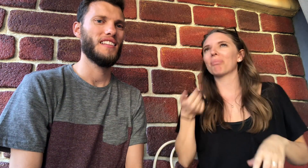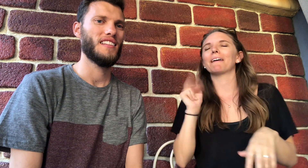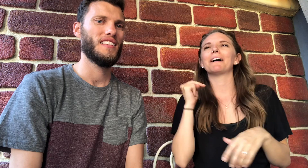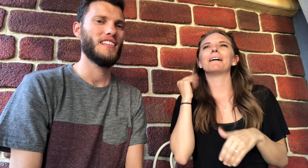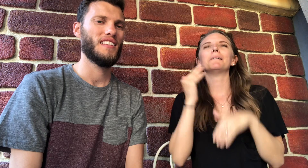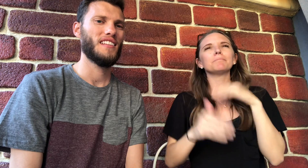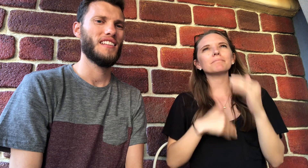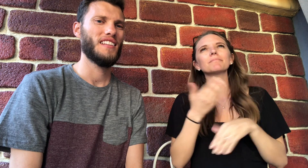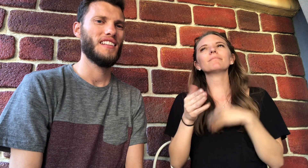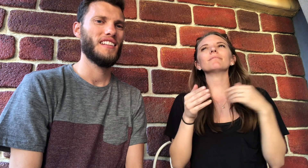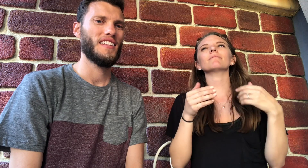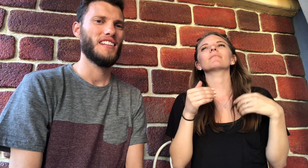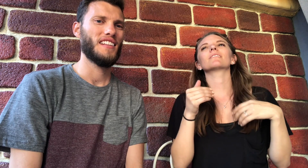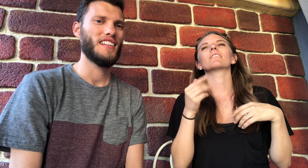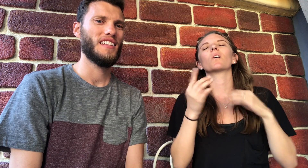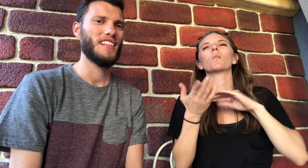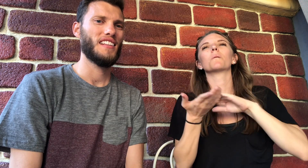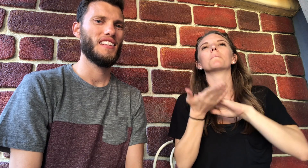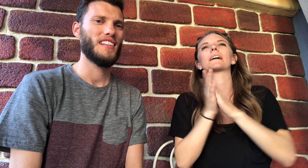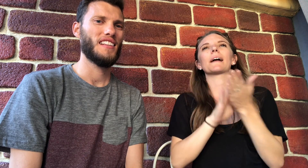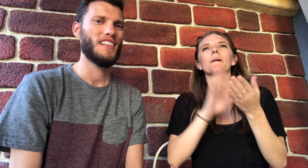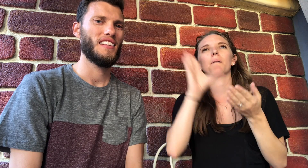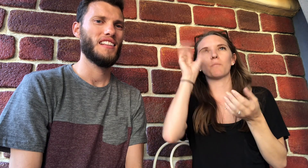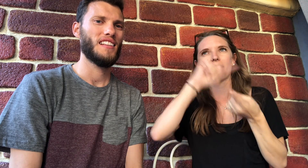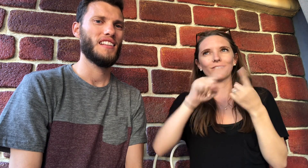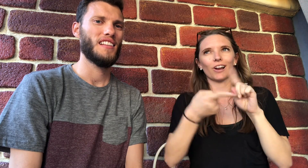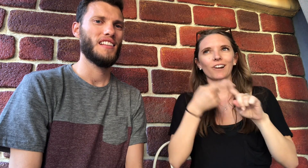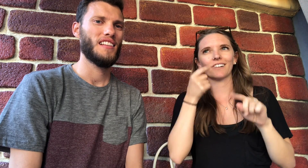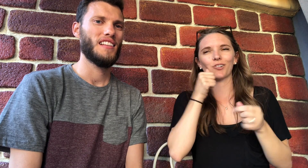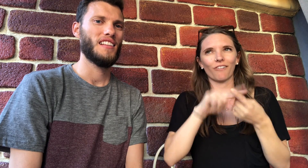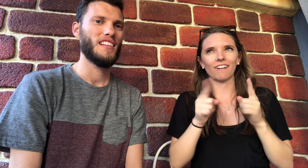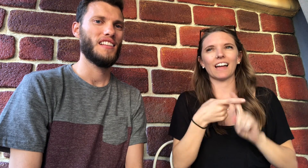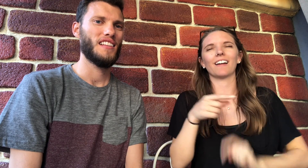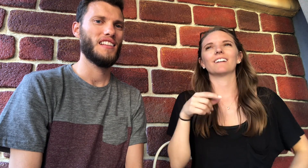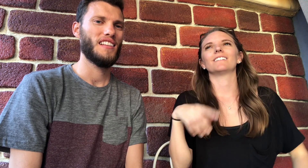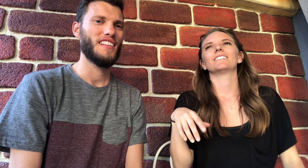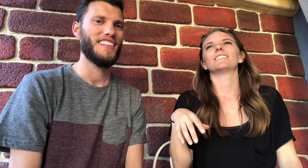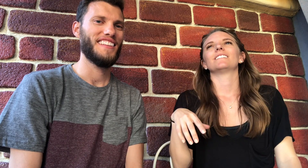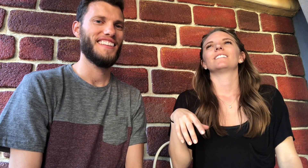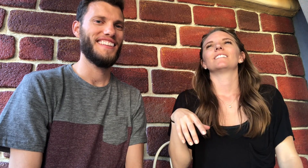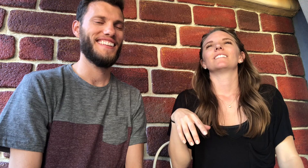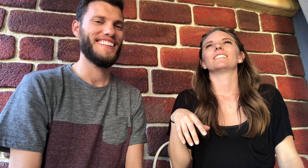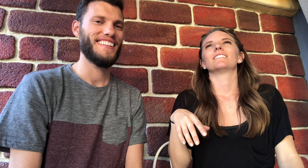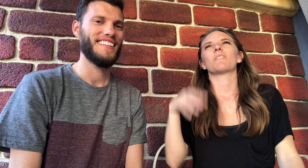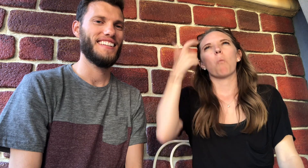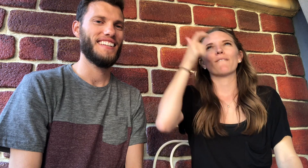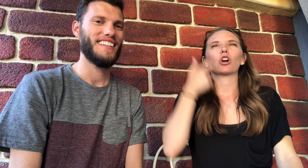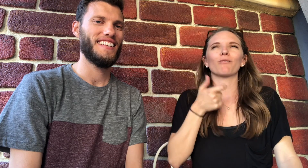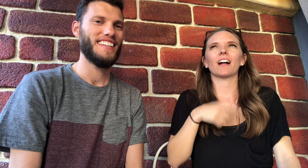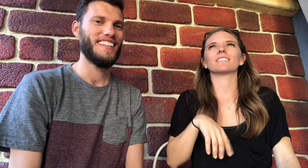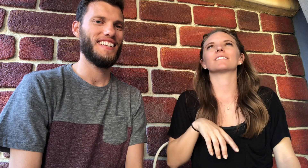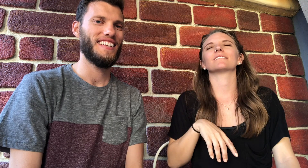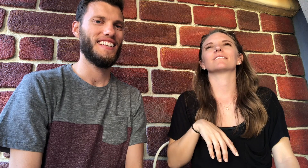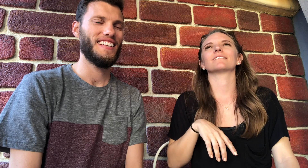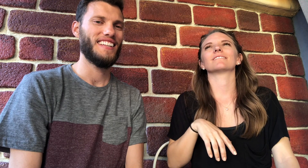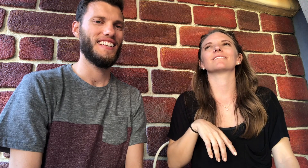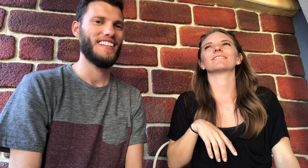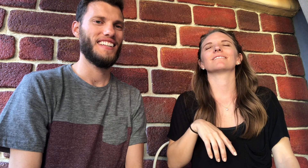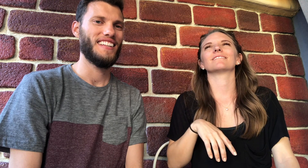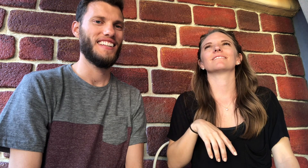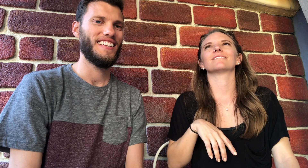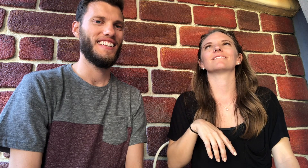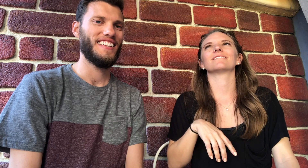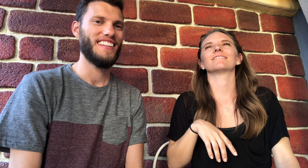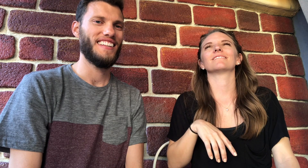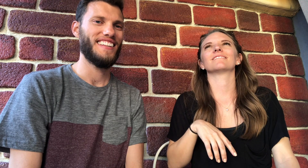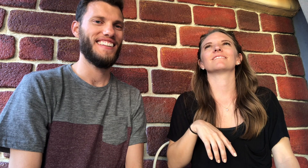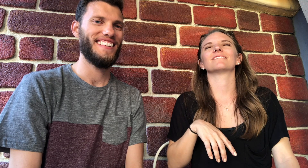Then as time went on we became boyfriend and girlfriend.